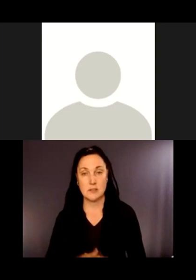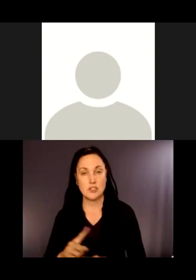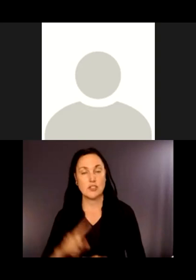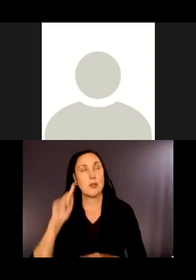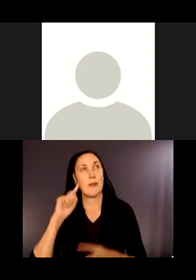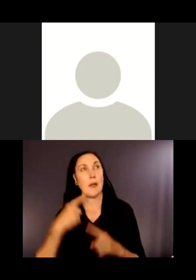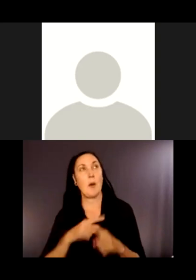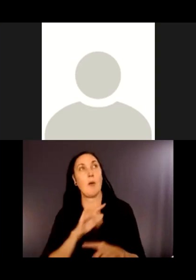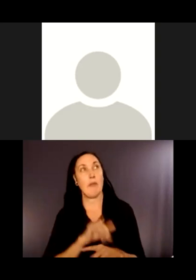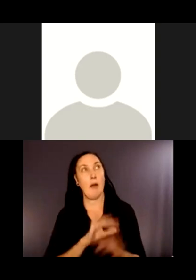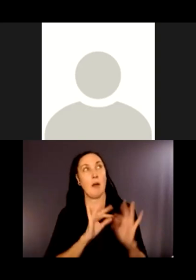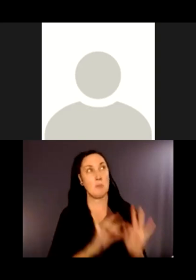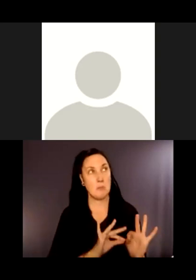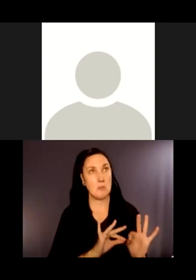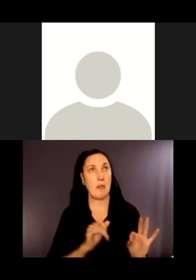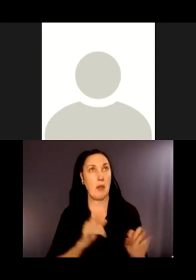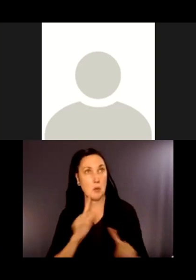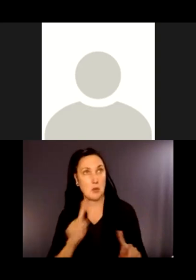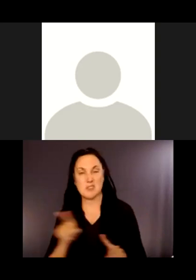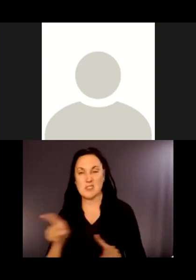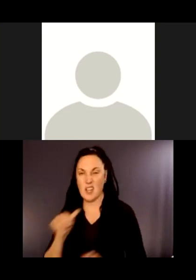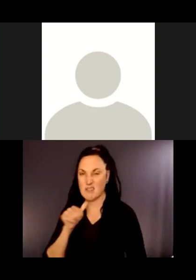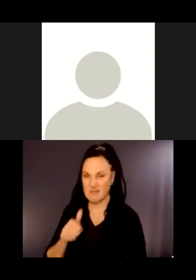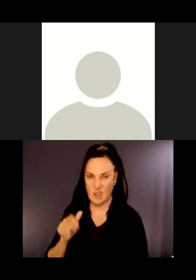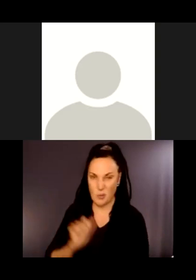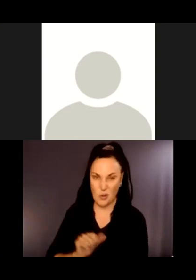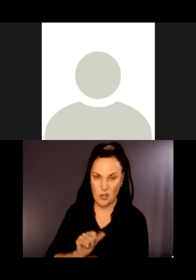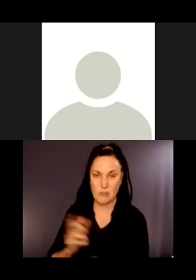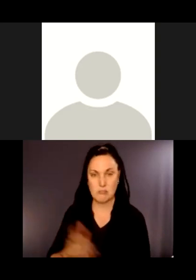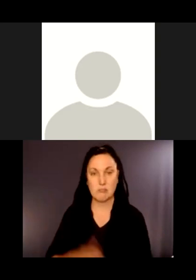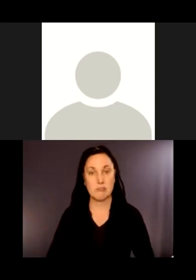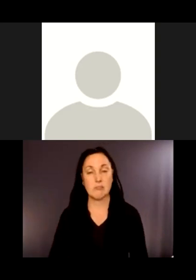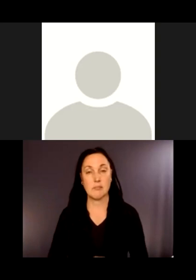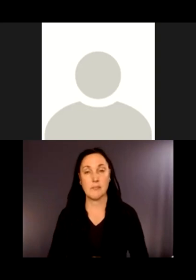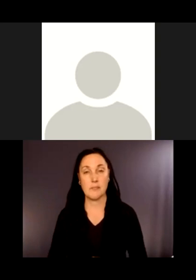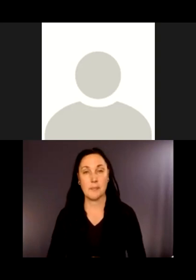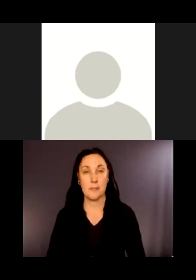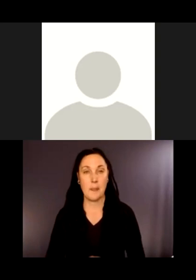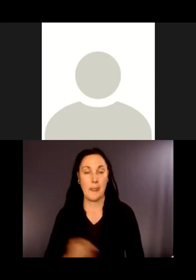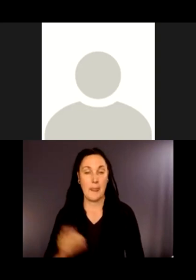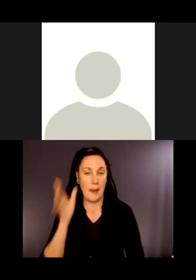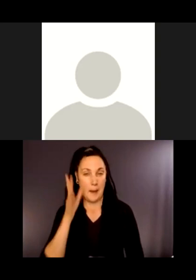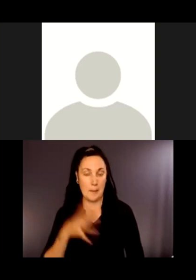what doesn't work. And I think at your view points, that's an opportunity